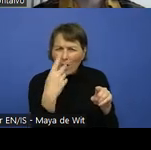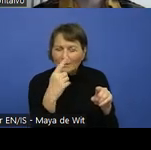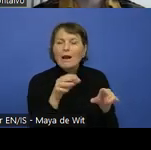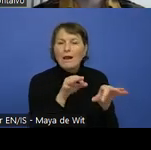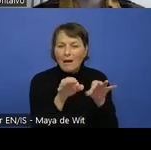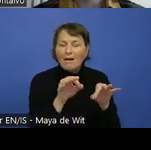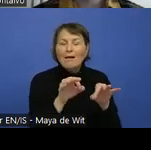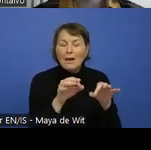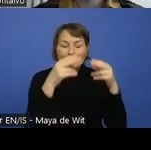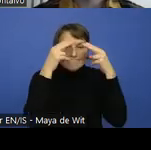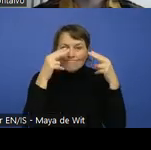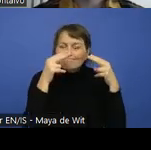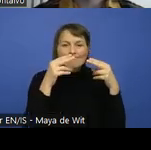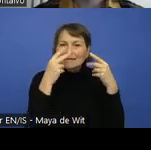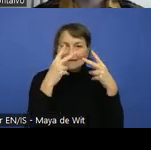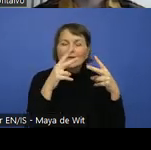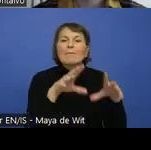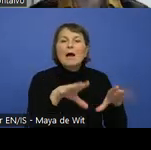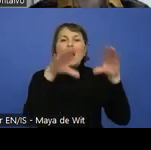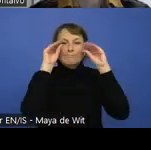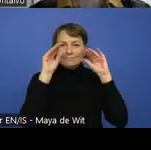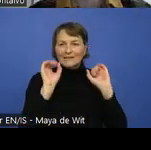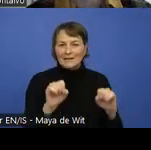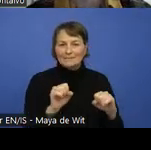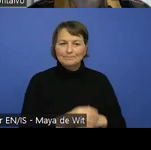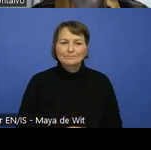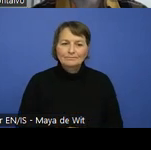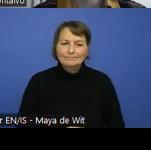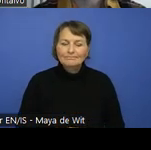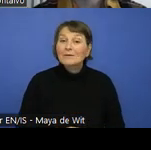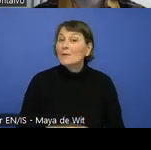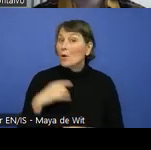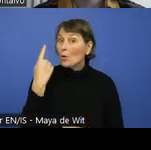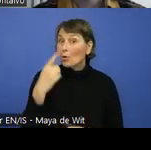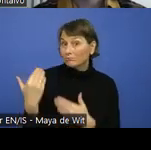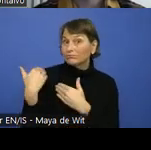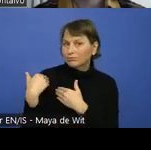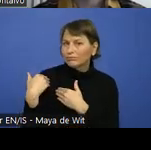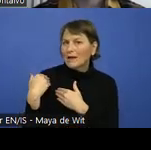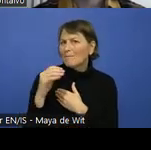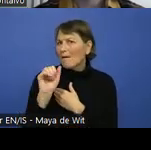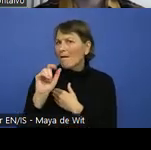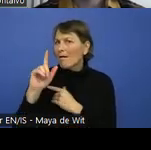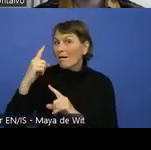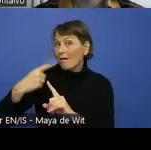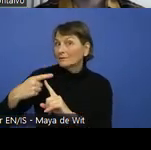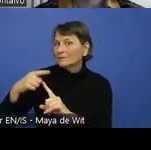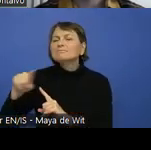We assign a post here that some of the responsibilities of alternative text may not fall under the developer.